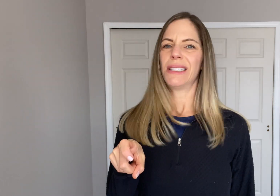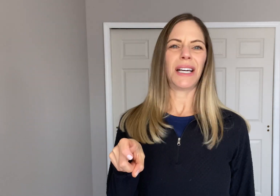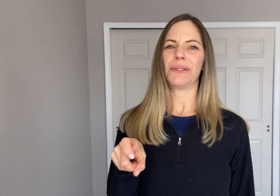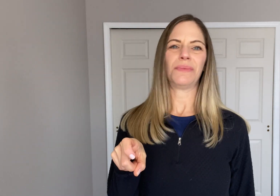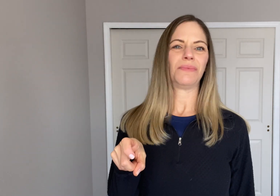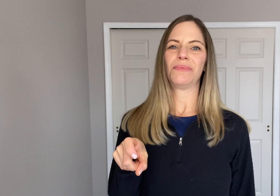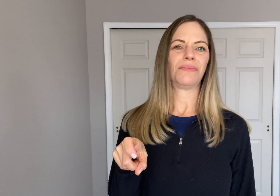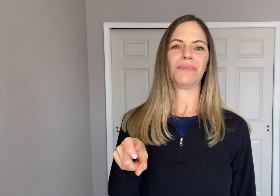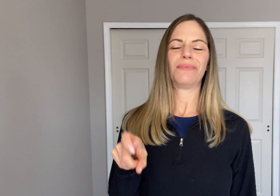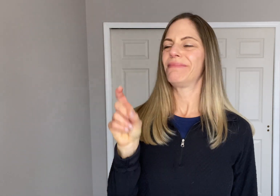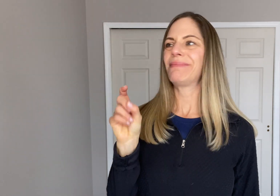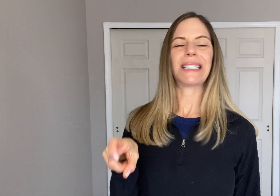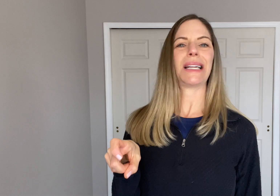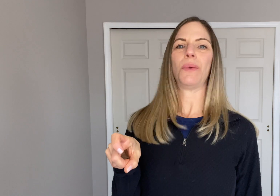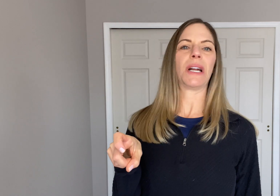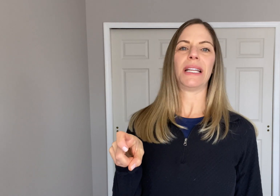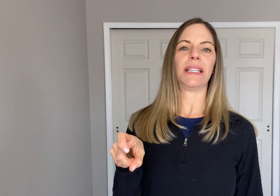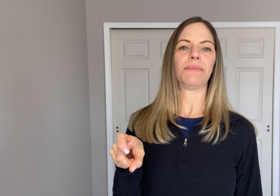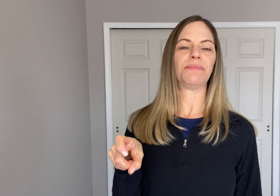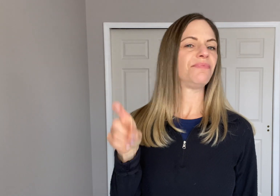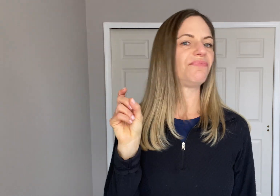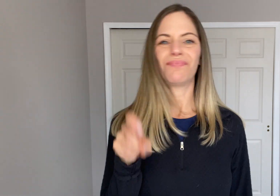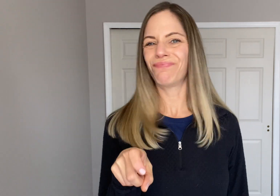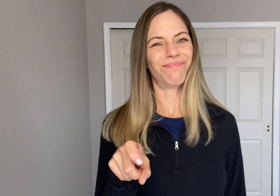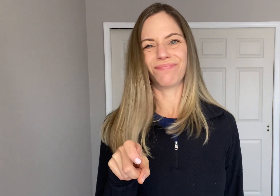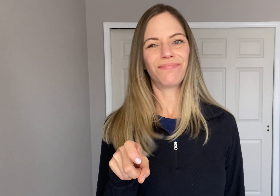"No. That's not what I need."